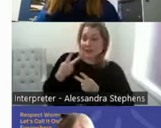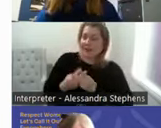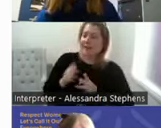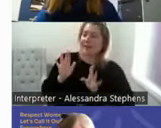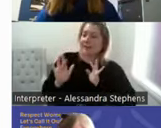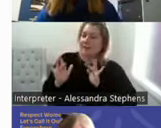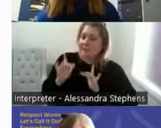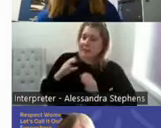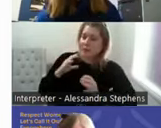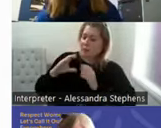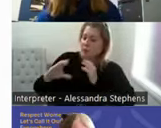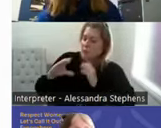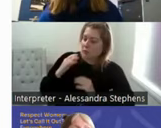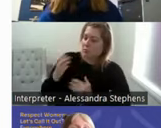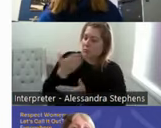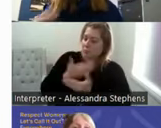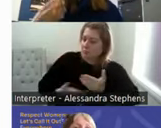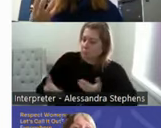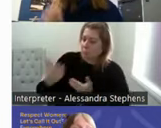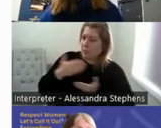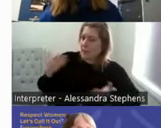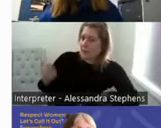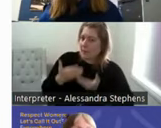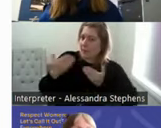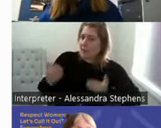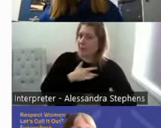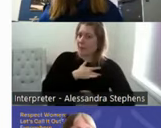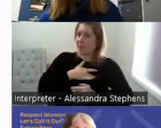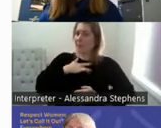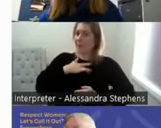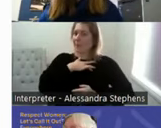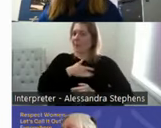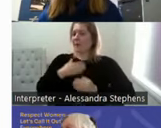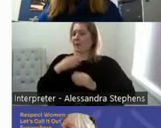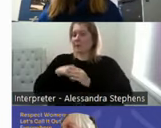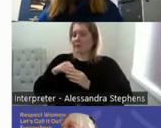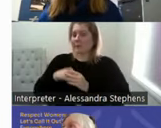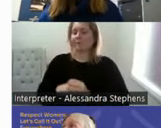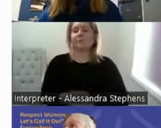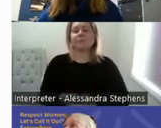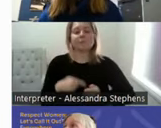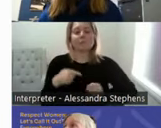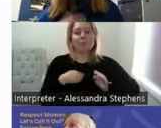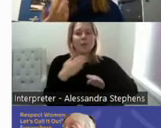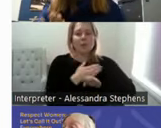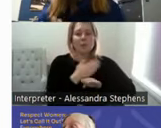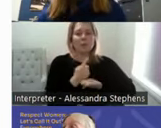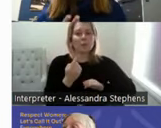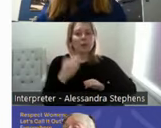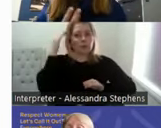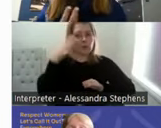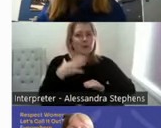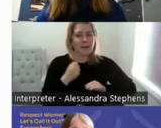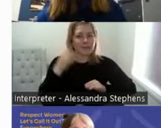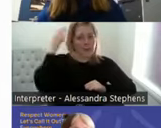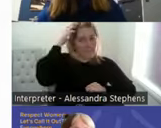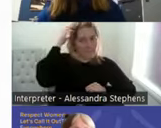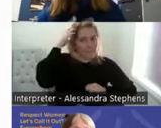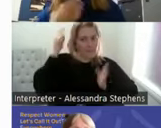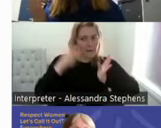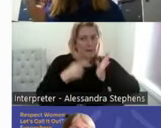I worked with one woman who'd had a brain tumor, who, we, again, hadn't had a brain tumour and